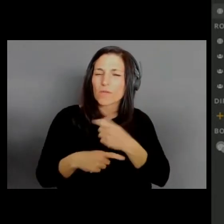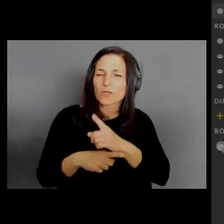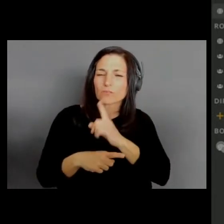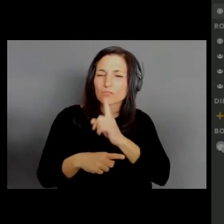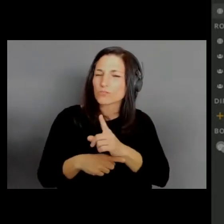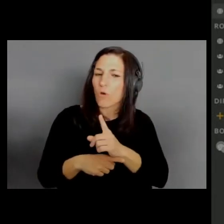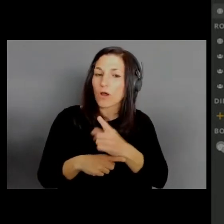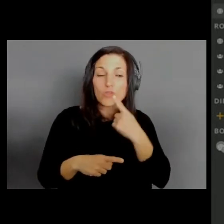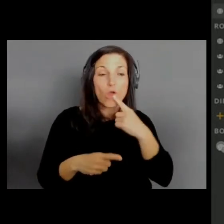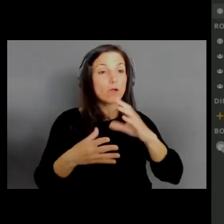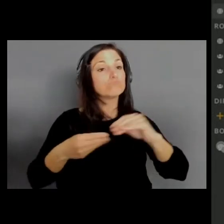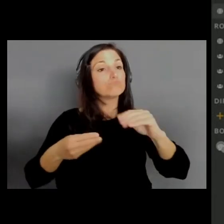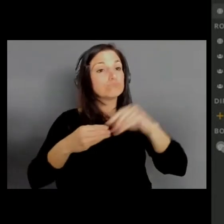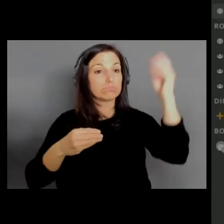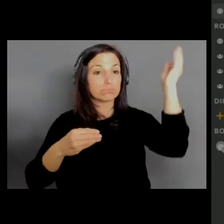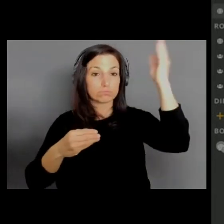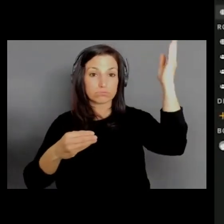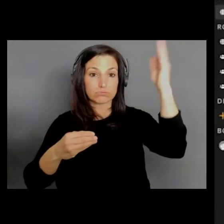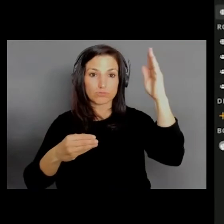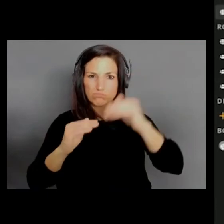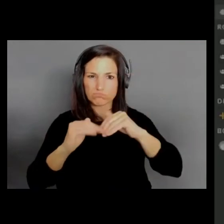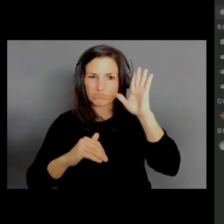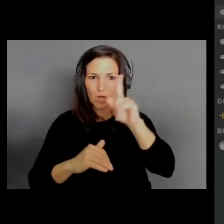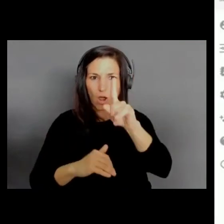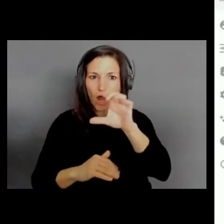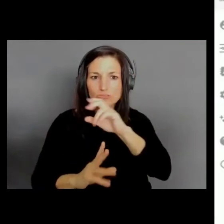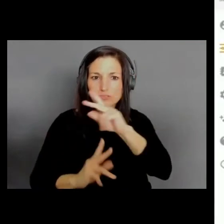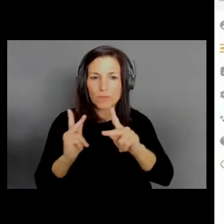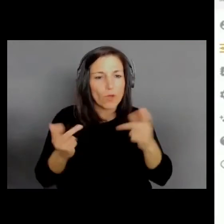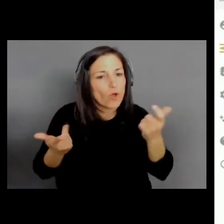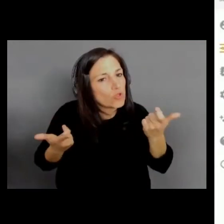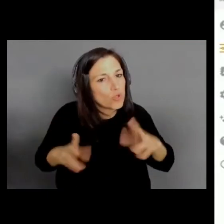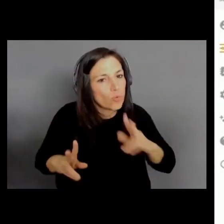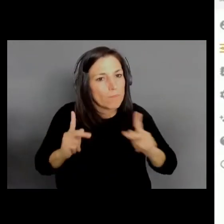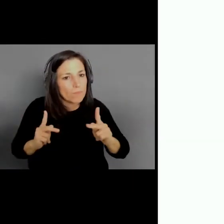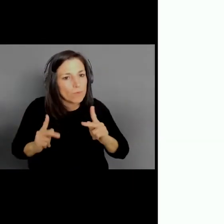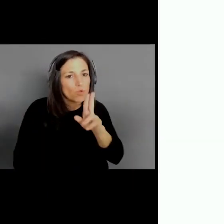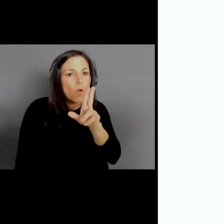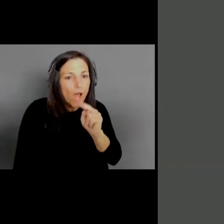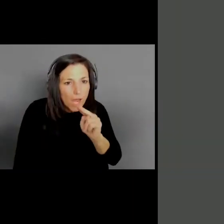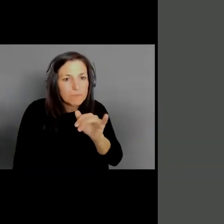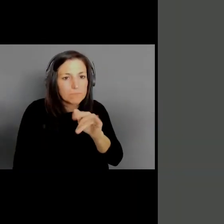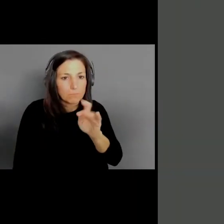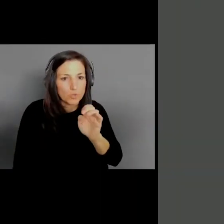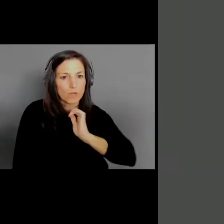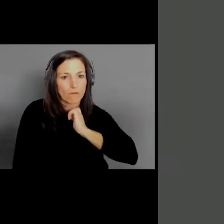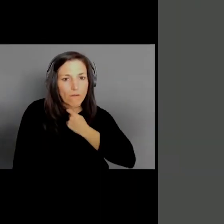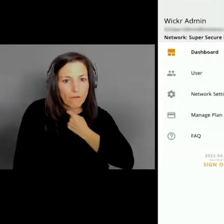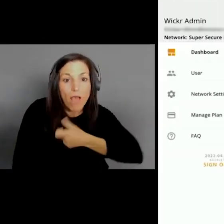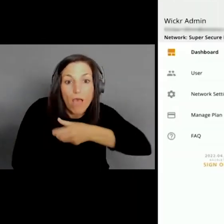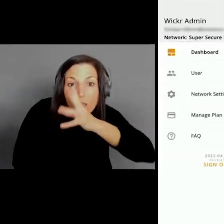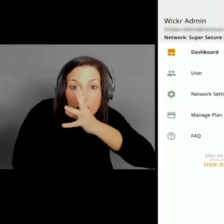And again, it's interesting 'cause that's not necessarily- You think about privacy and hundreds of people. That can be hard,